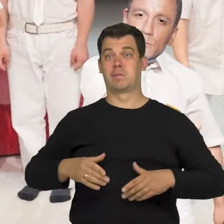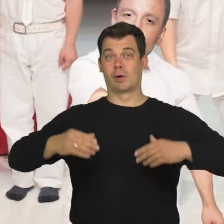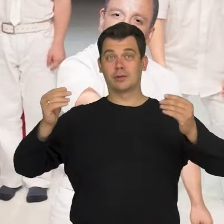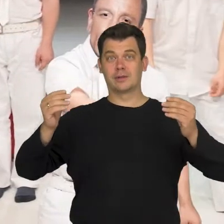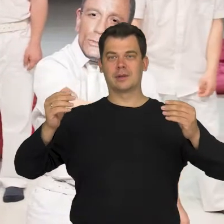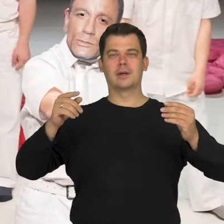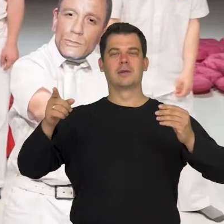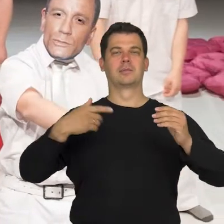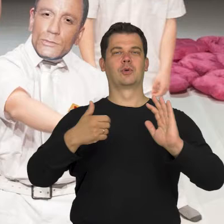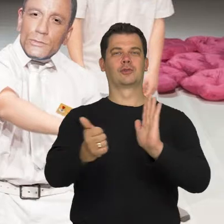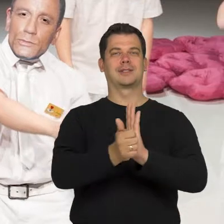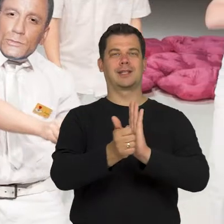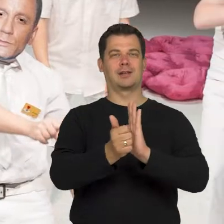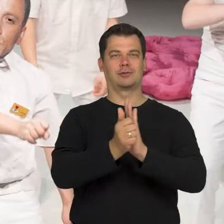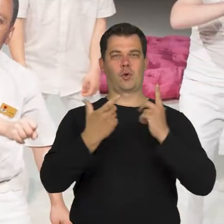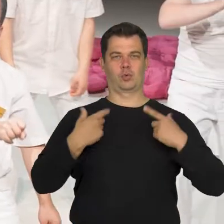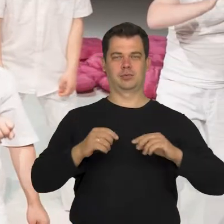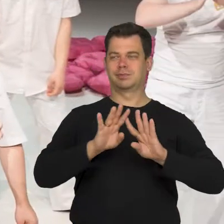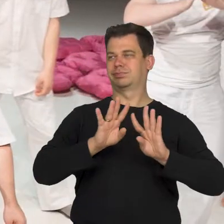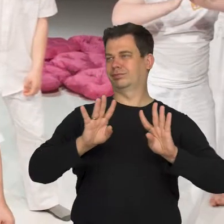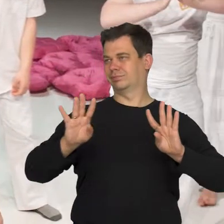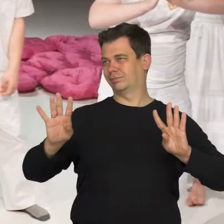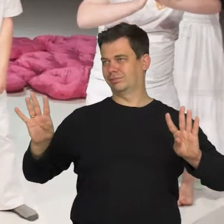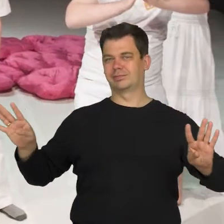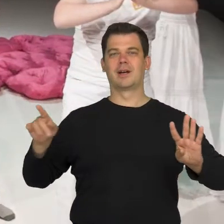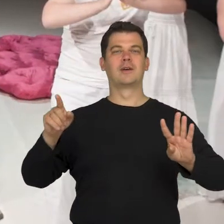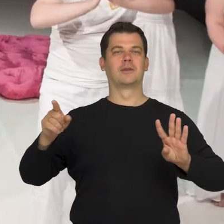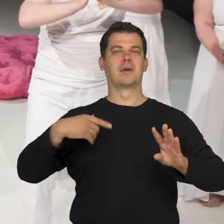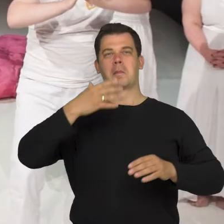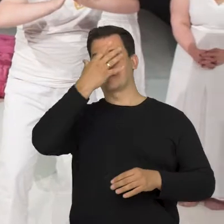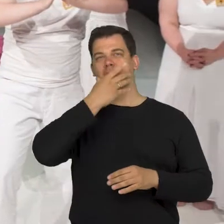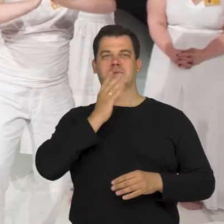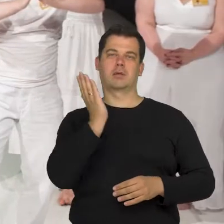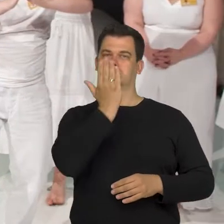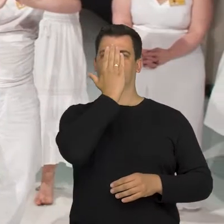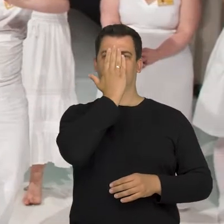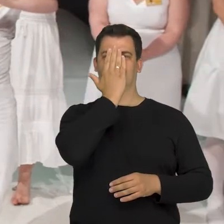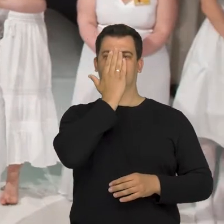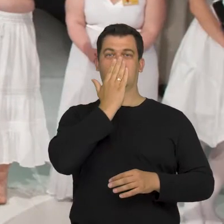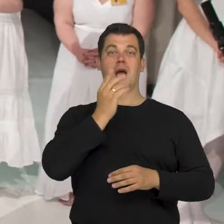with sixteen actors in a line and they wear masks. They take these masks off